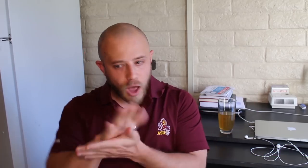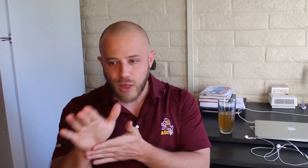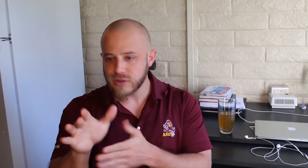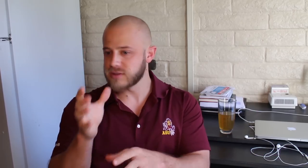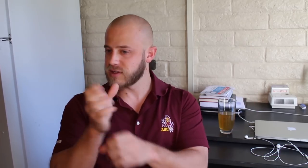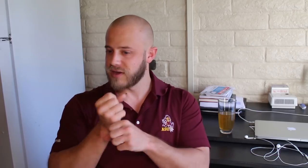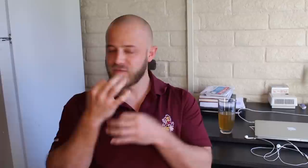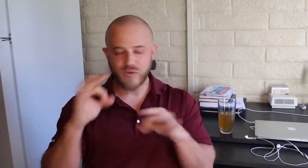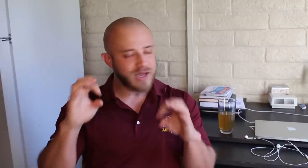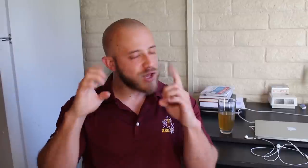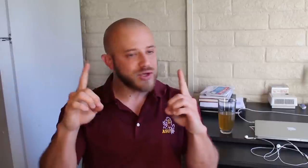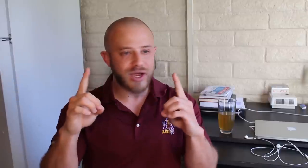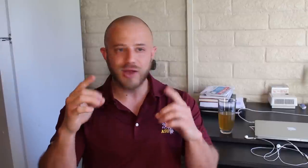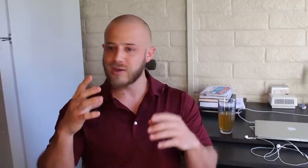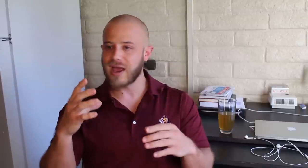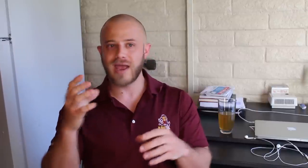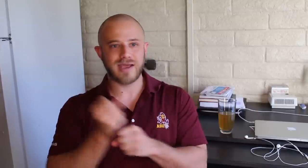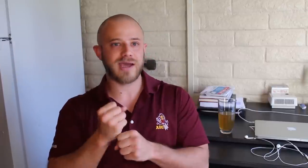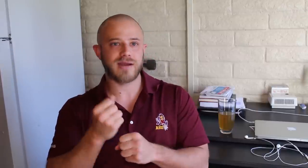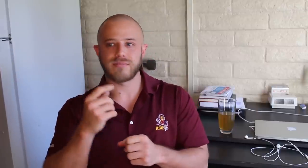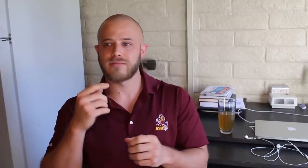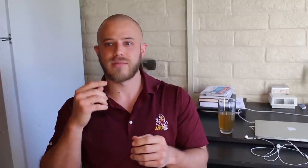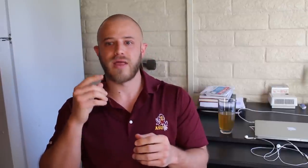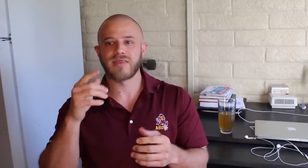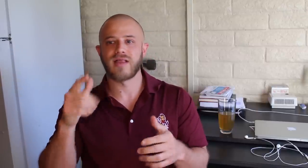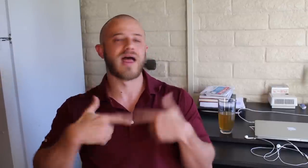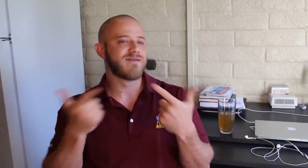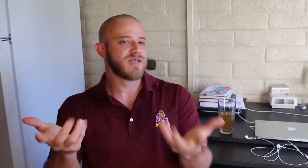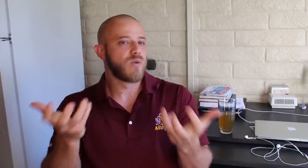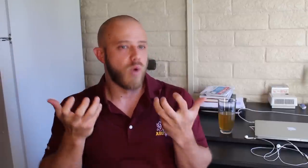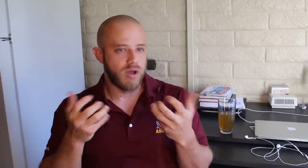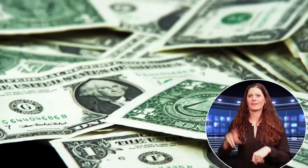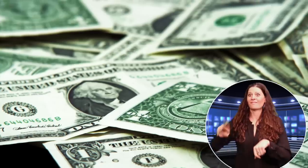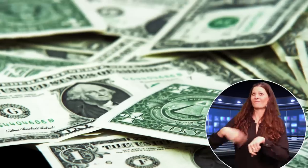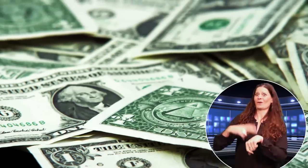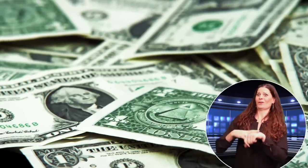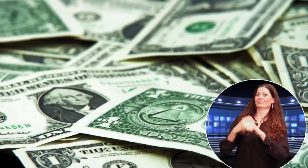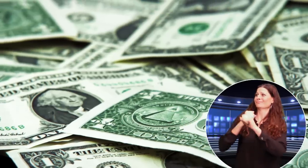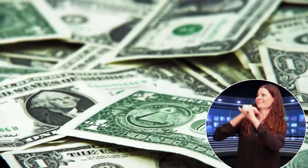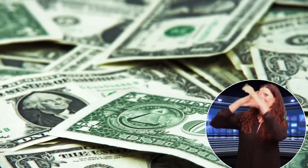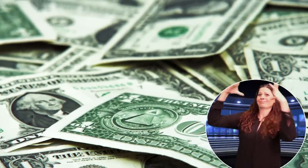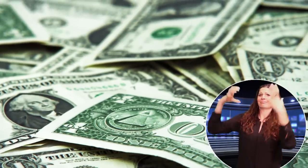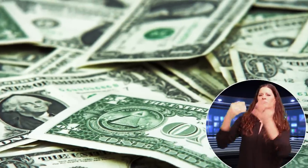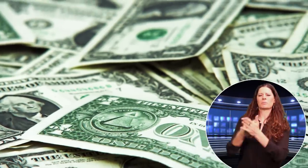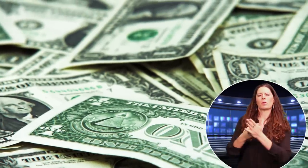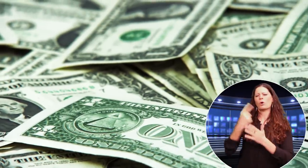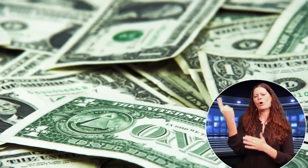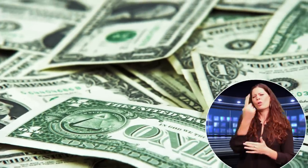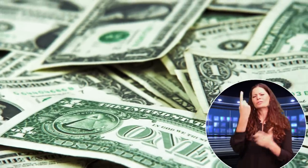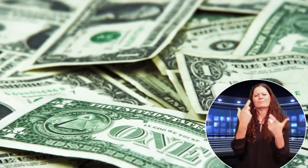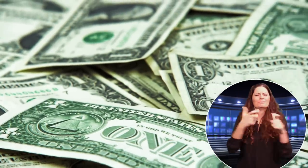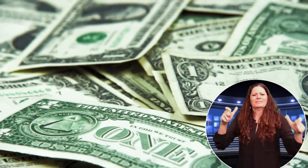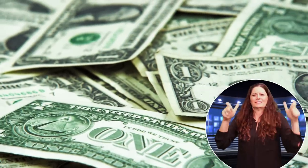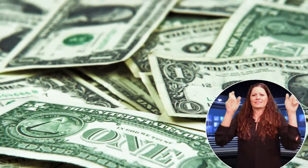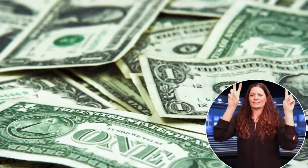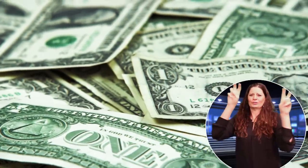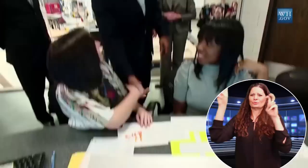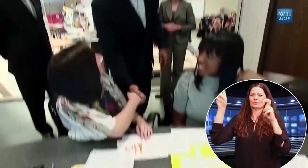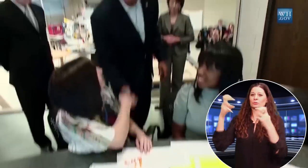That way they don't just live off social security and can actually get the lives they've always wanted." Of course the biggest issues with the idea have been money.